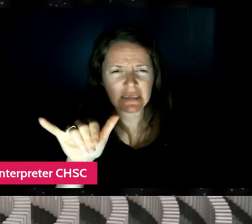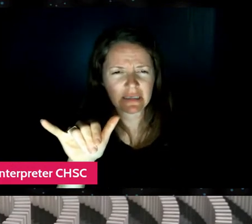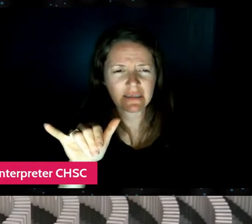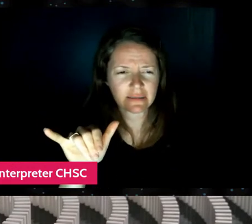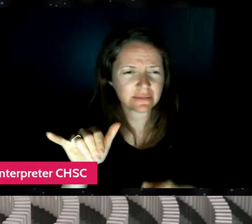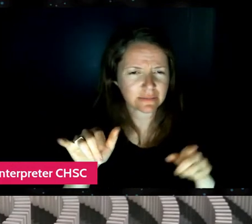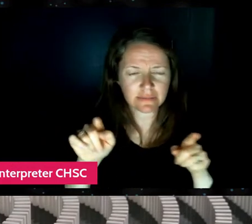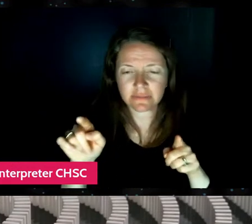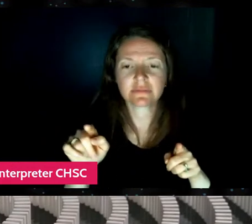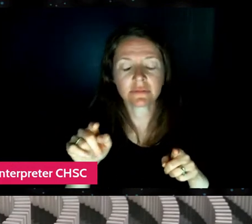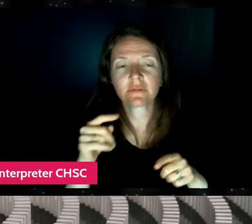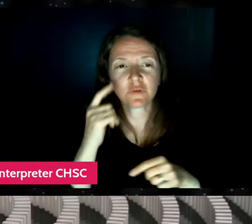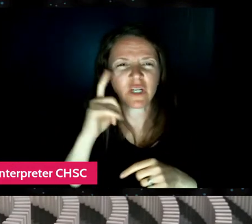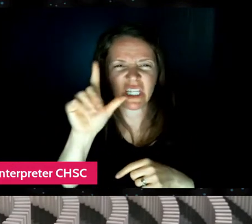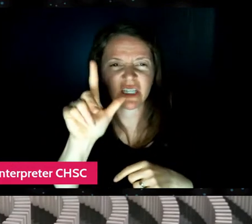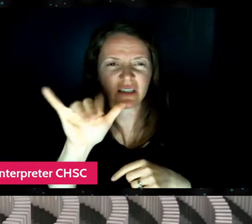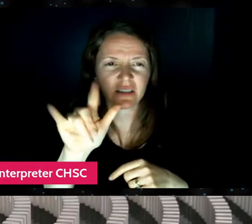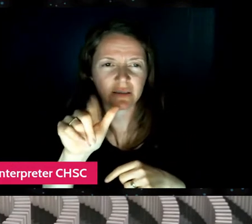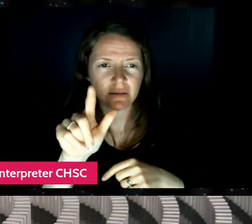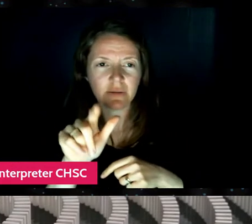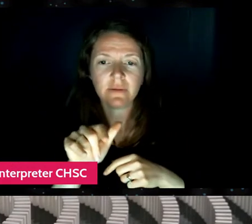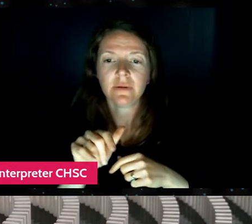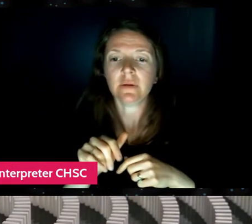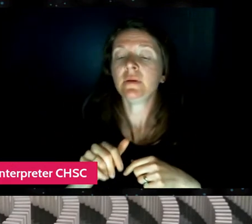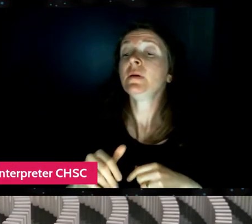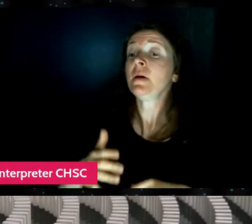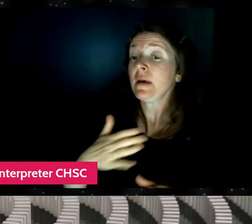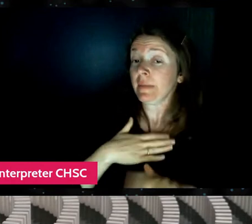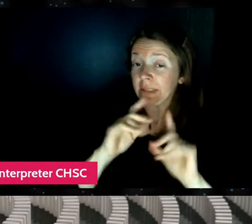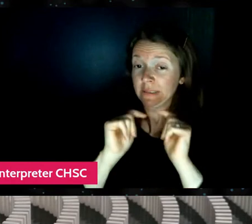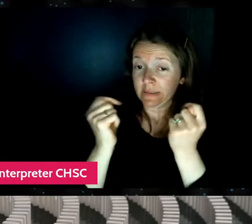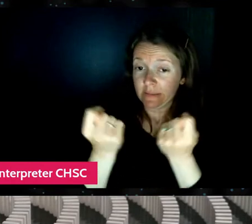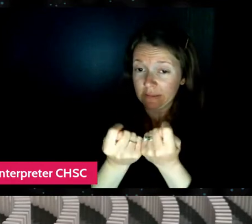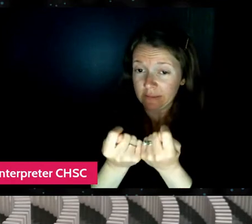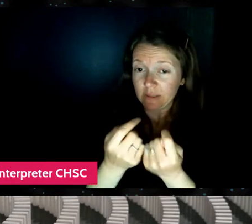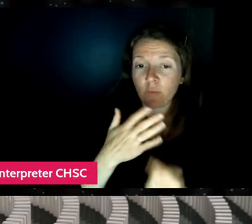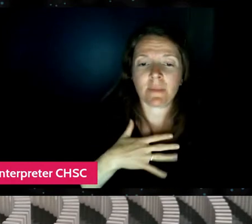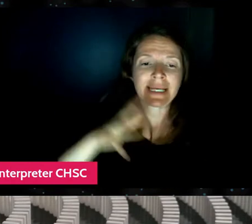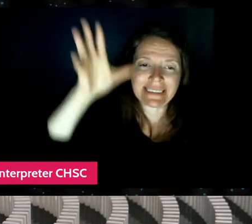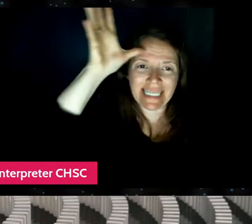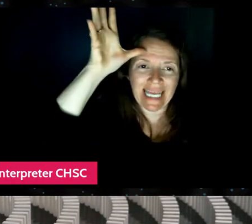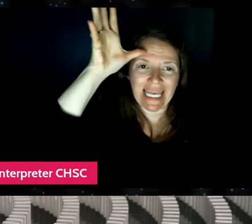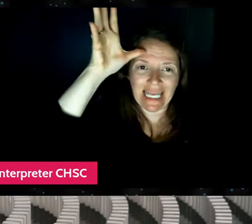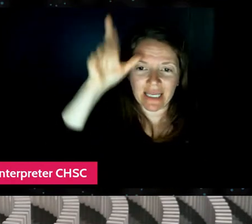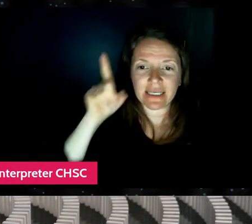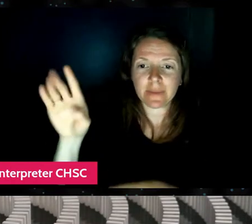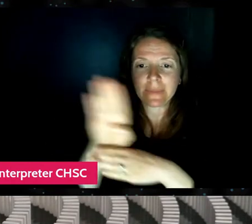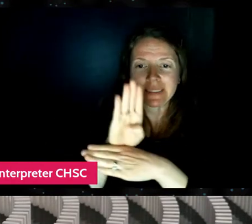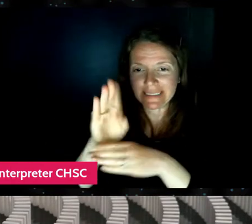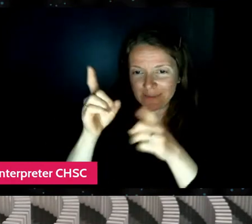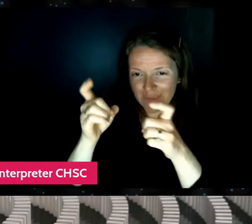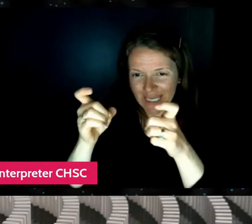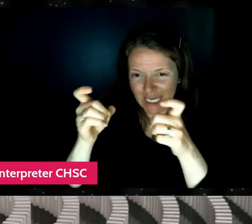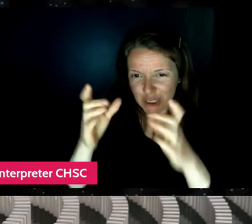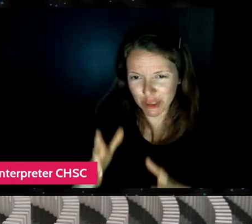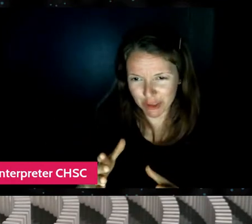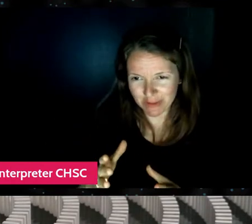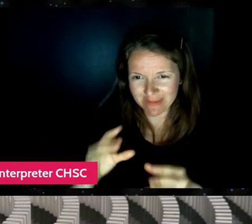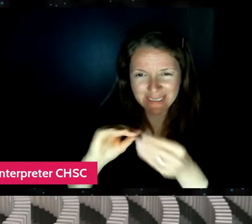Okay, so my team, so my dad's my business manager, he's number one fan,